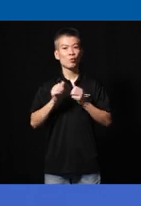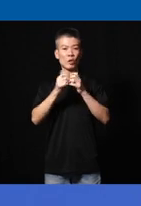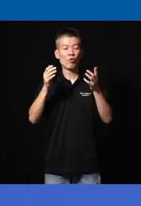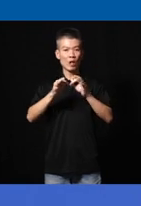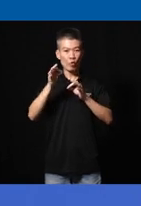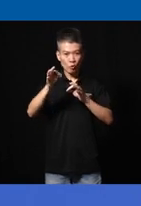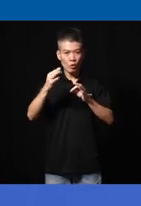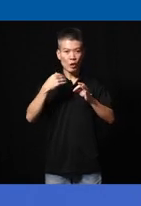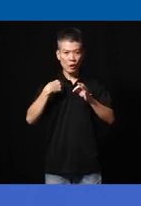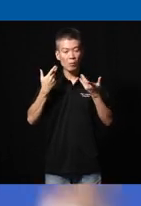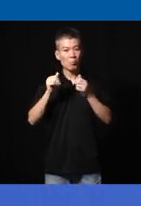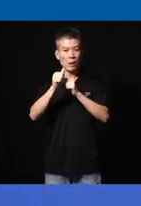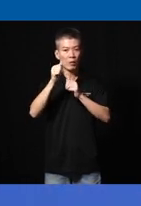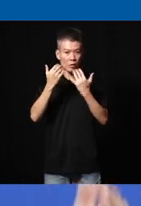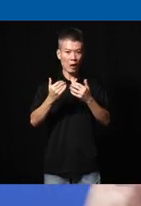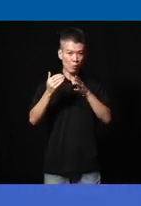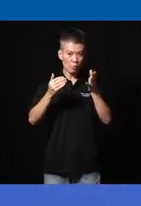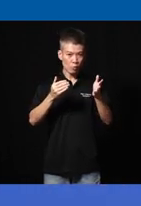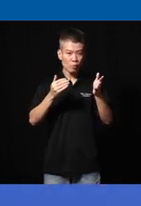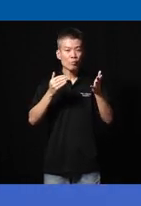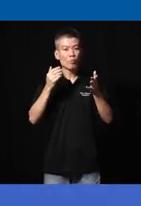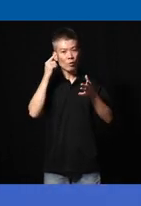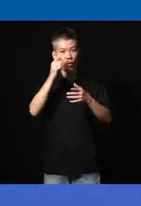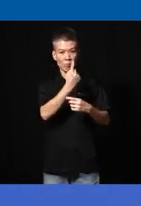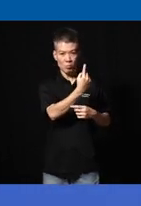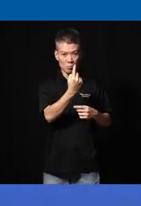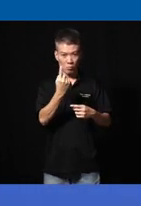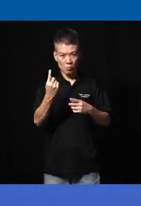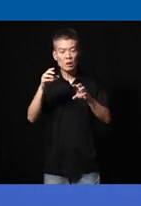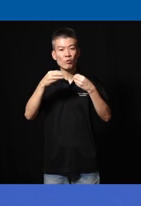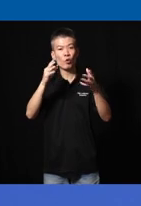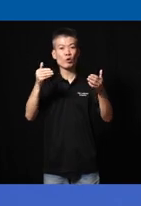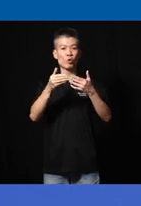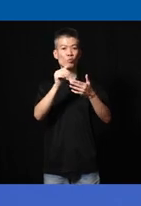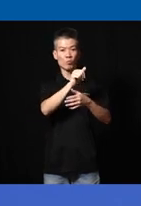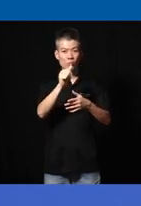Ado maybe I can just pass it down so U for each of you to give a introduce yourself and straightway